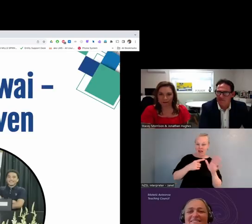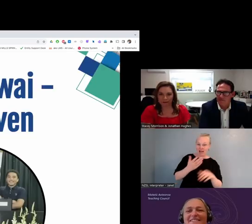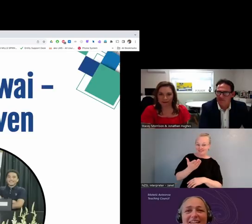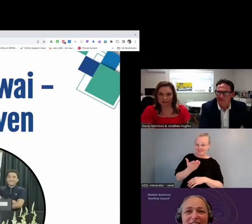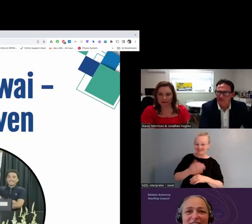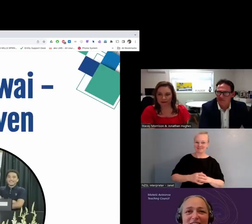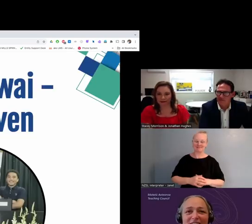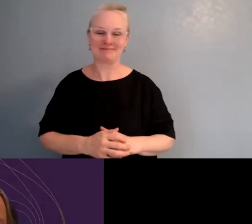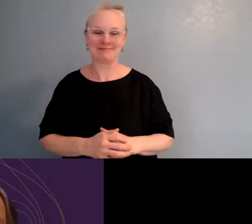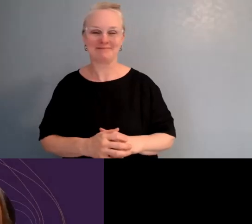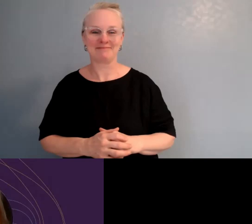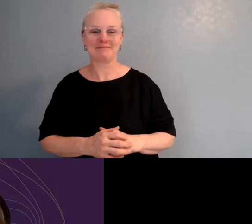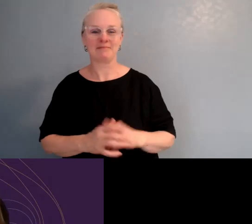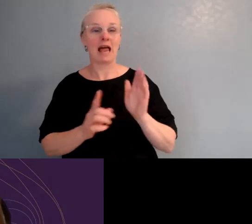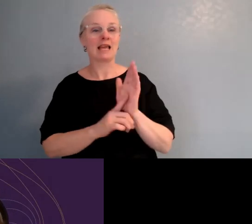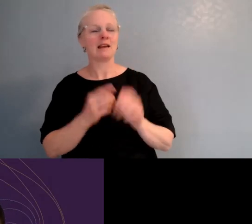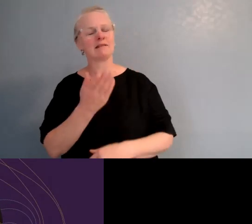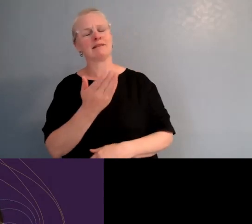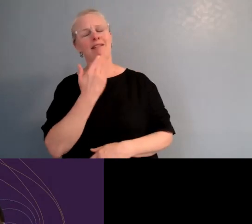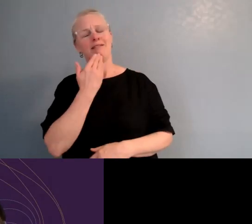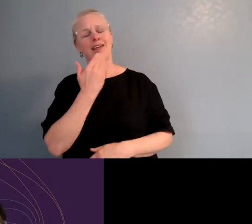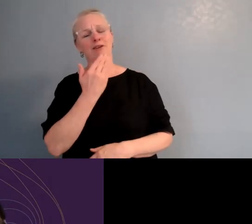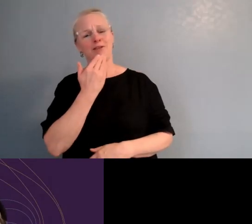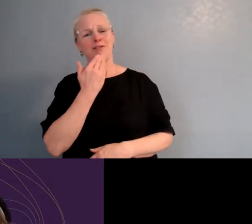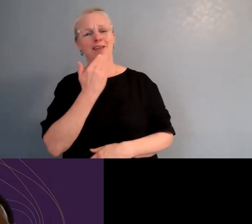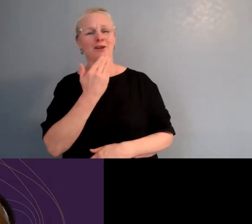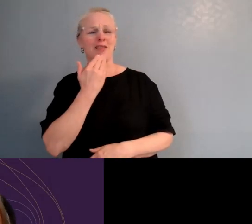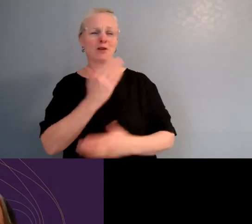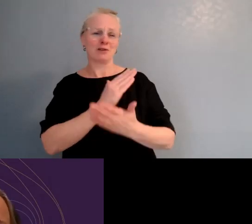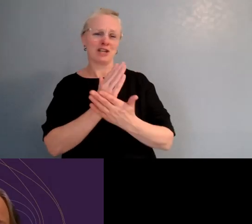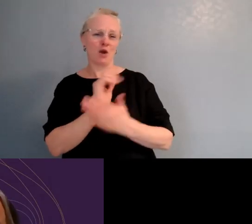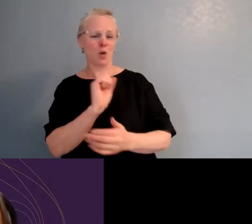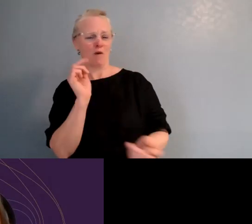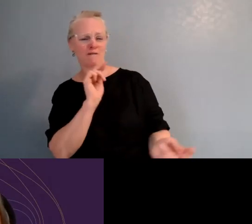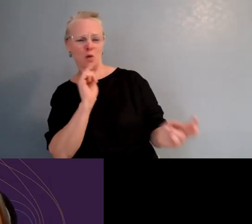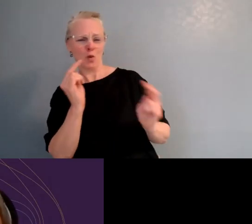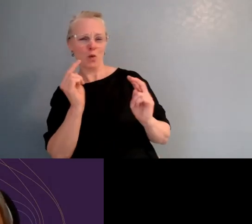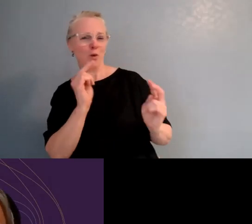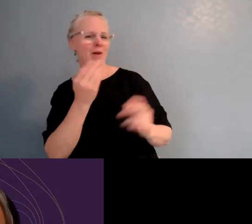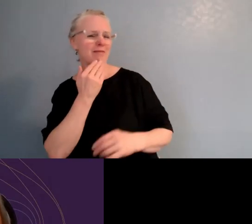Oh, thank you so much for sharing with us your perspectives, your journey.